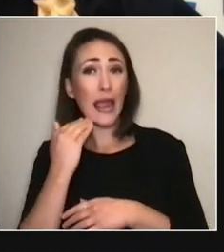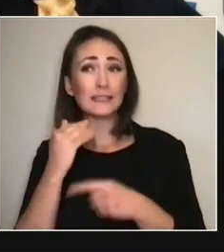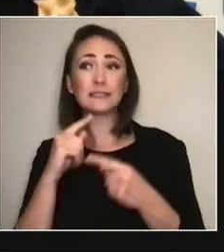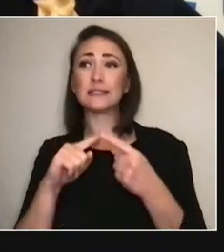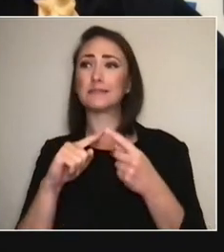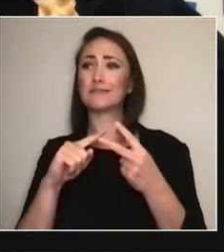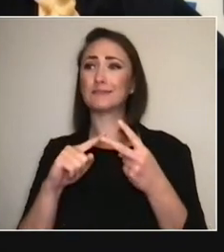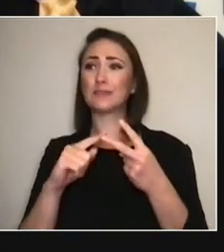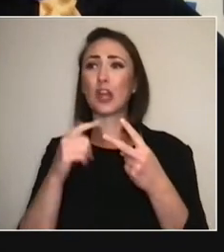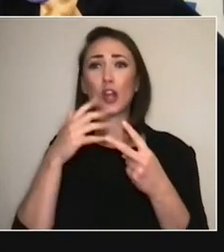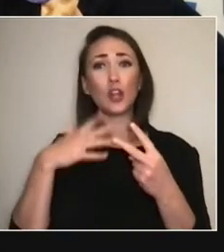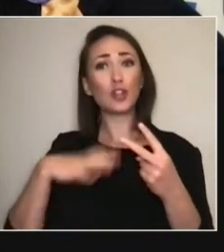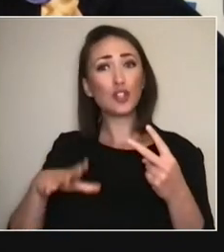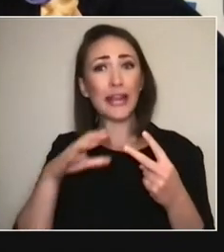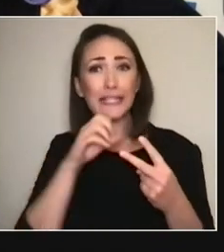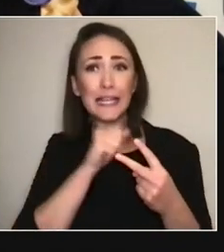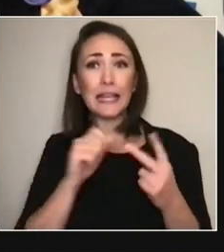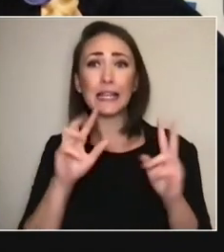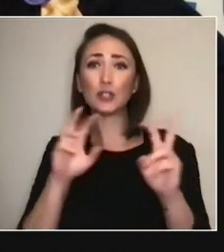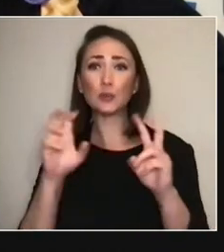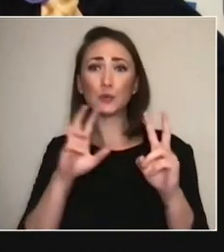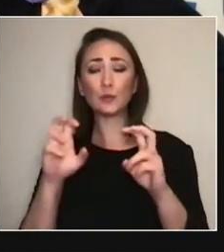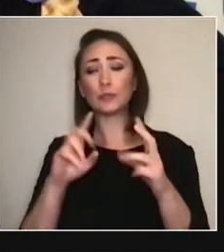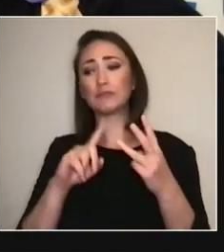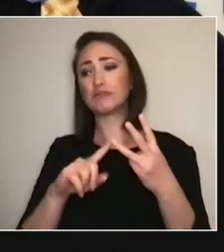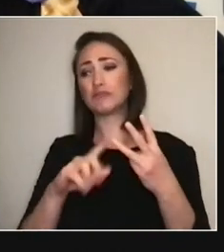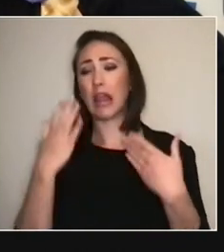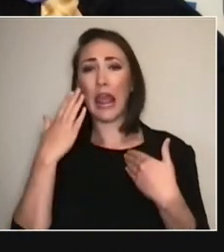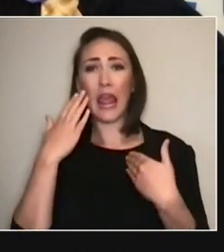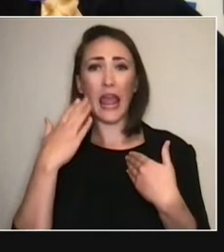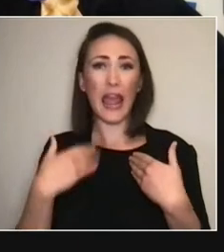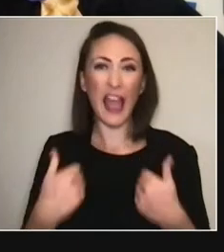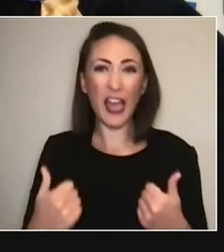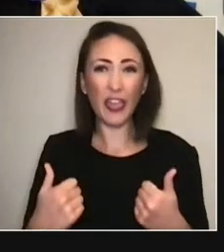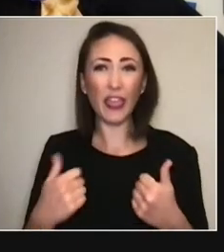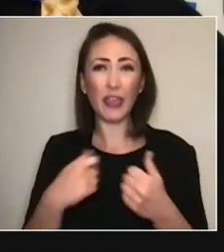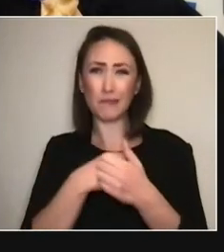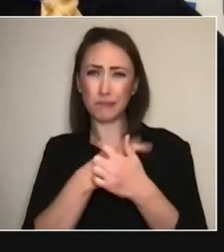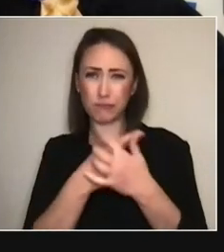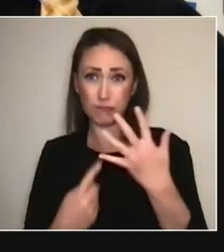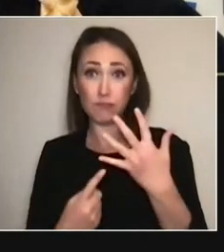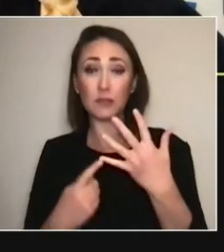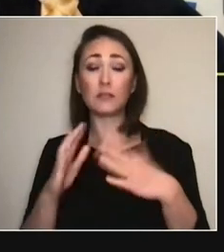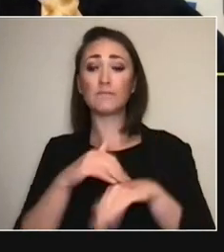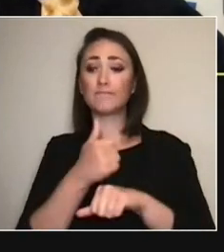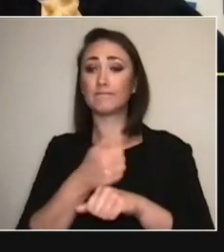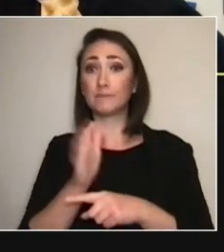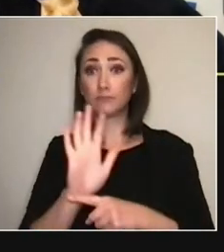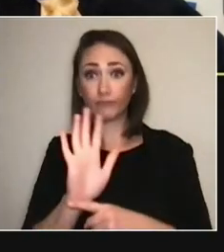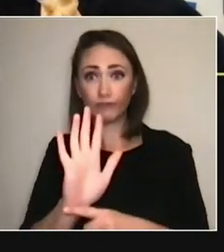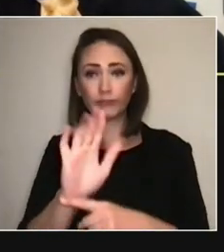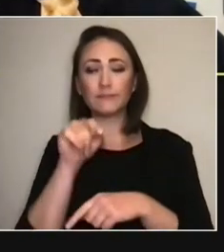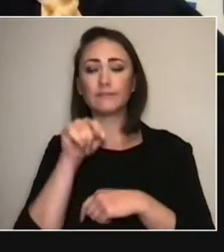health, all kinds of things important to them. And then they were gonna do another set of films in Cape Town. Sure. - And they were the first ones